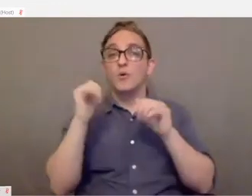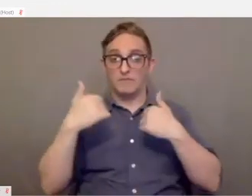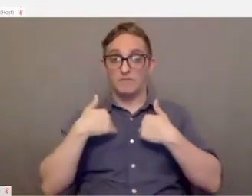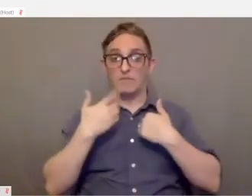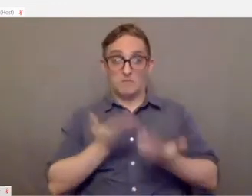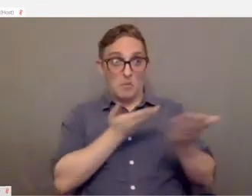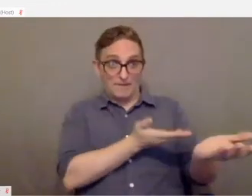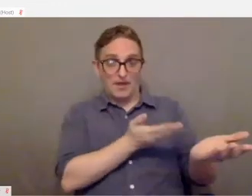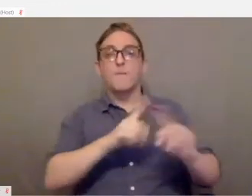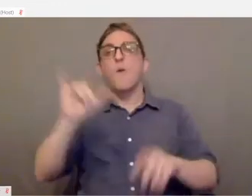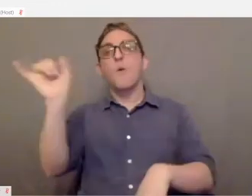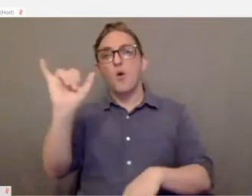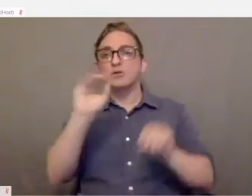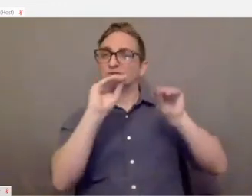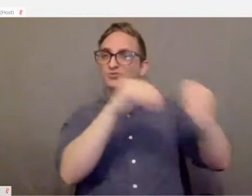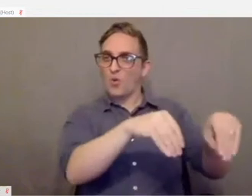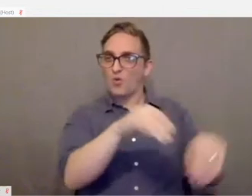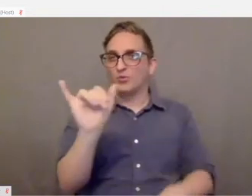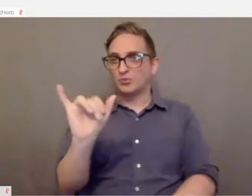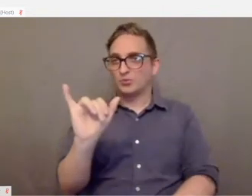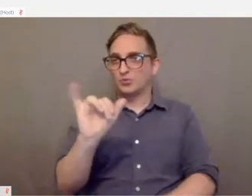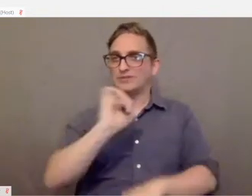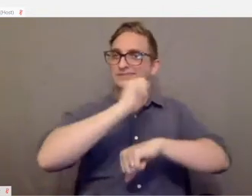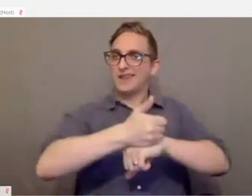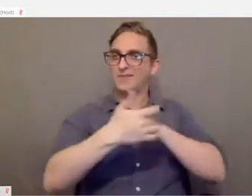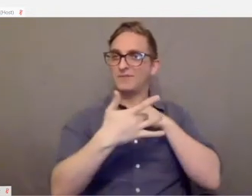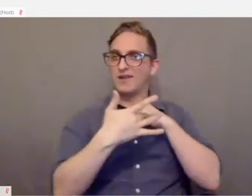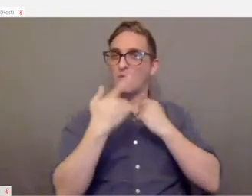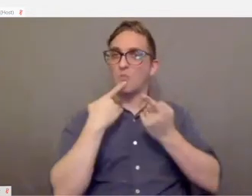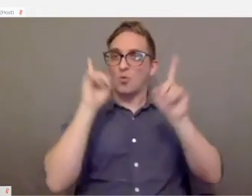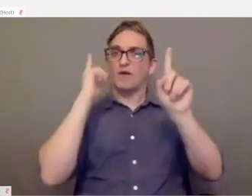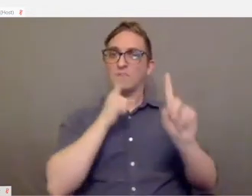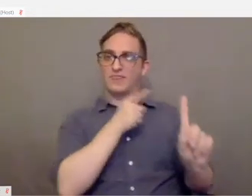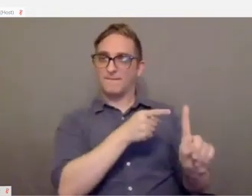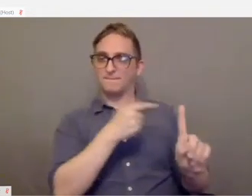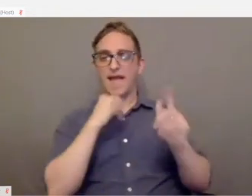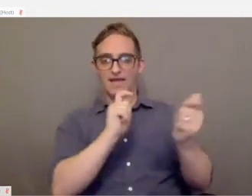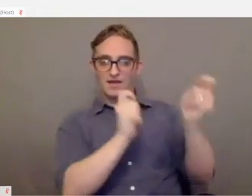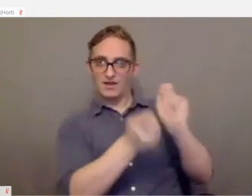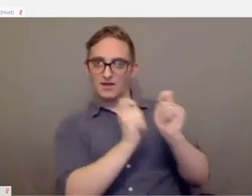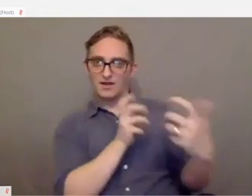in their home, set that technology up so it worked for them, customizing it so it really